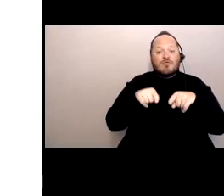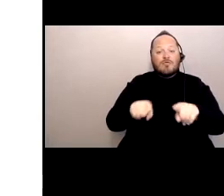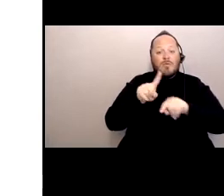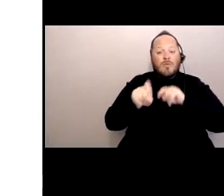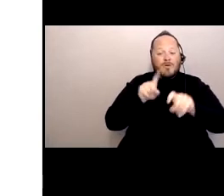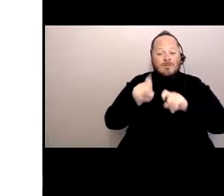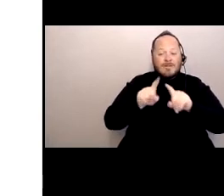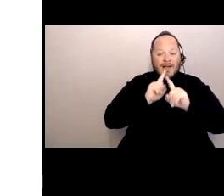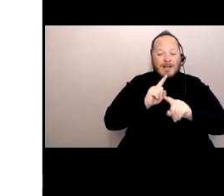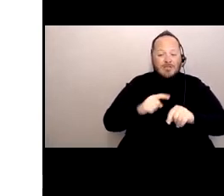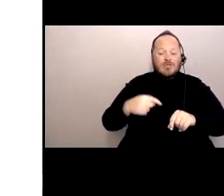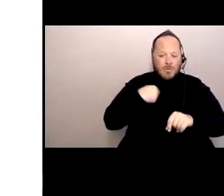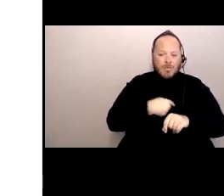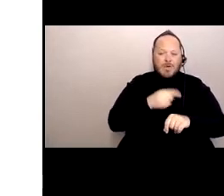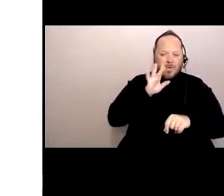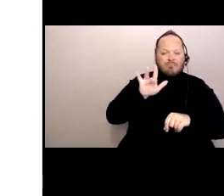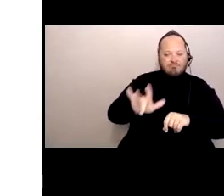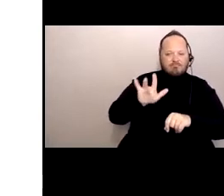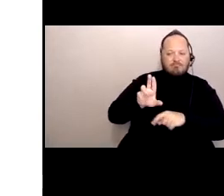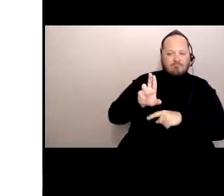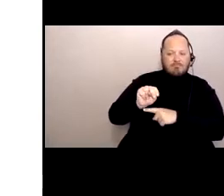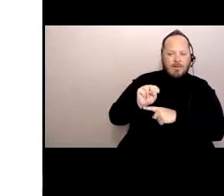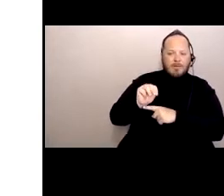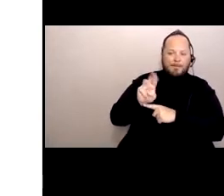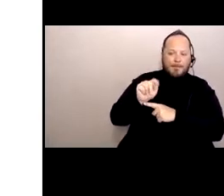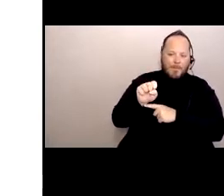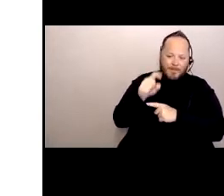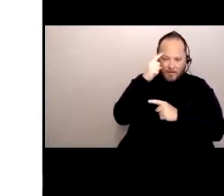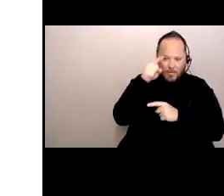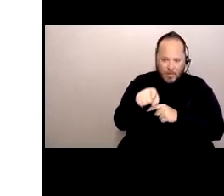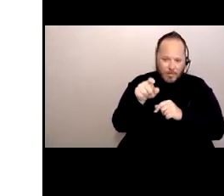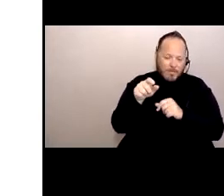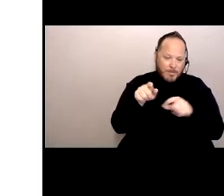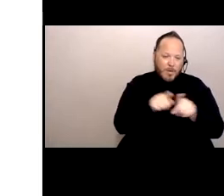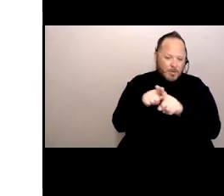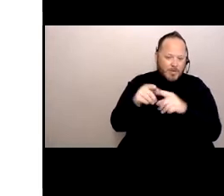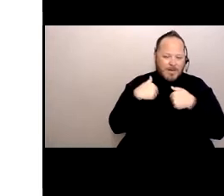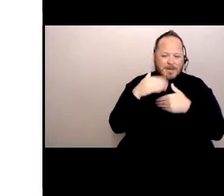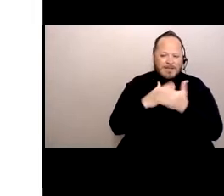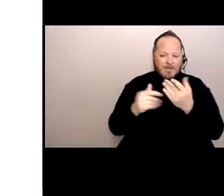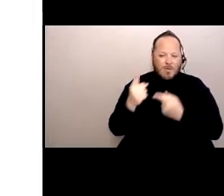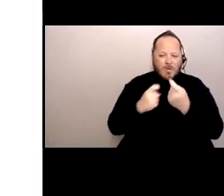we will unmute you to ask your questions. We also had some questions submitted ahead of time.